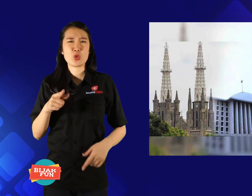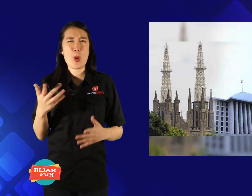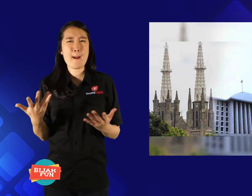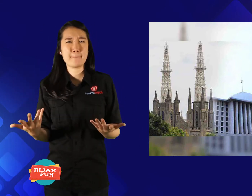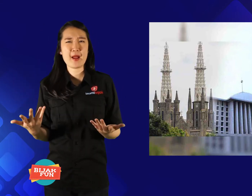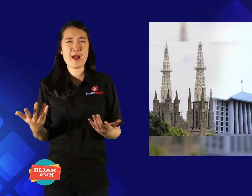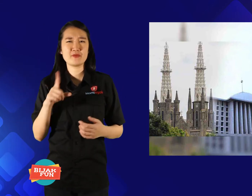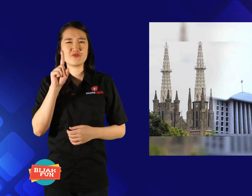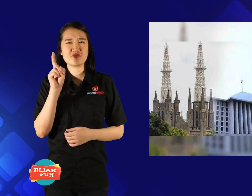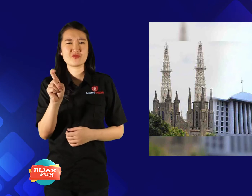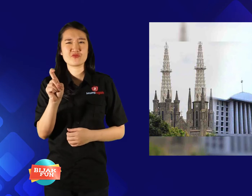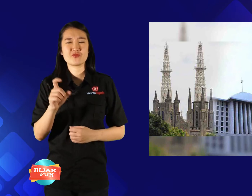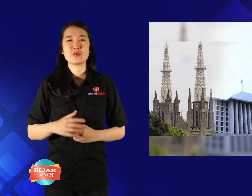What is it?